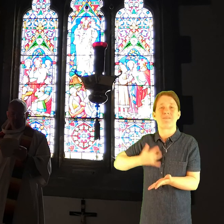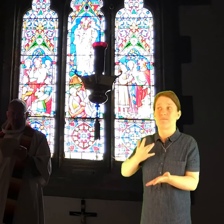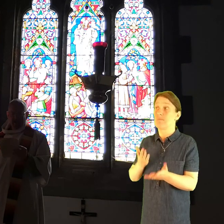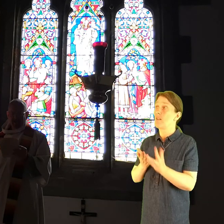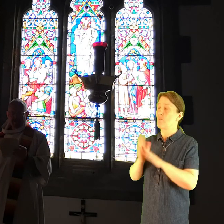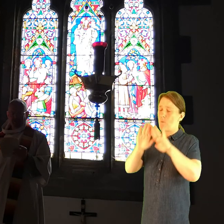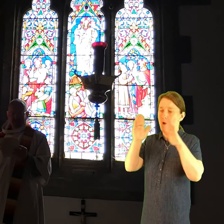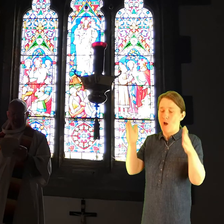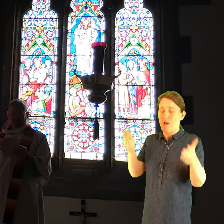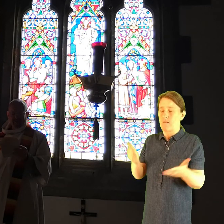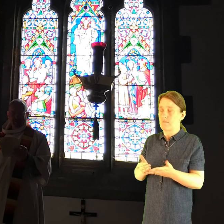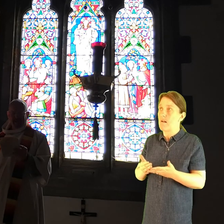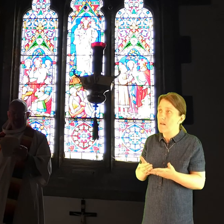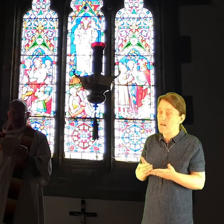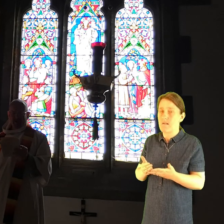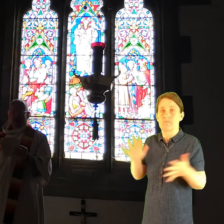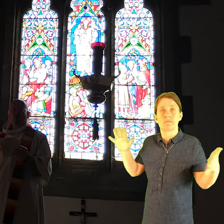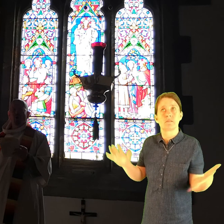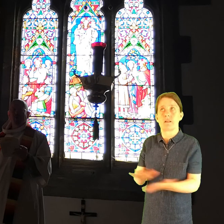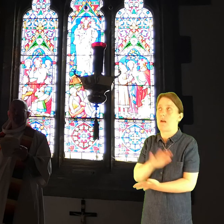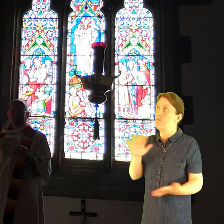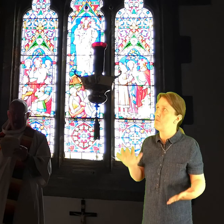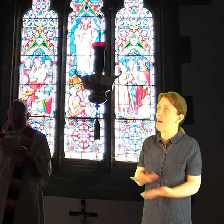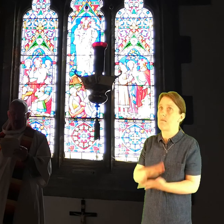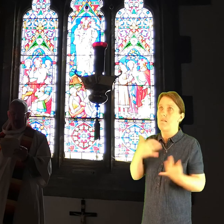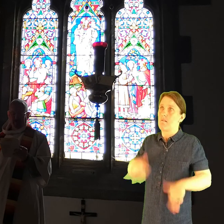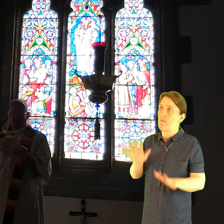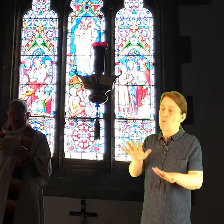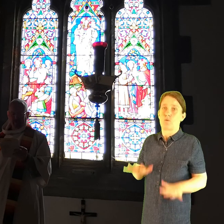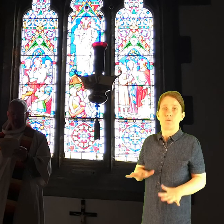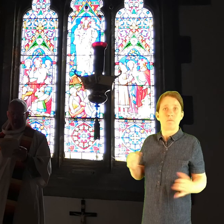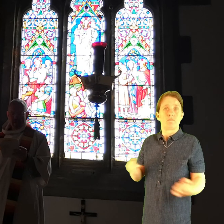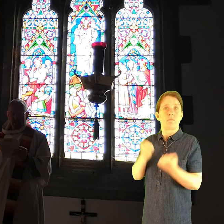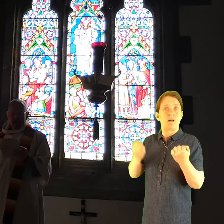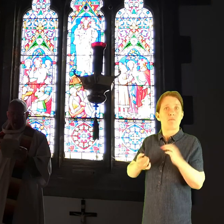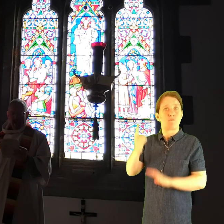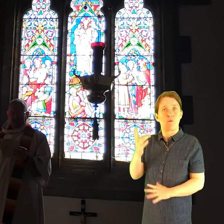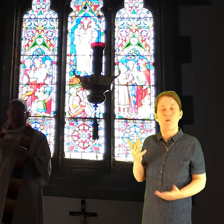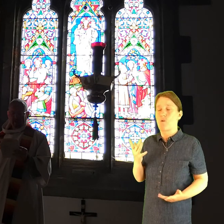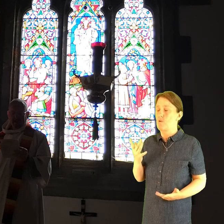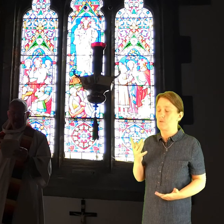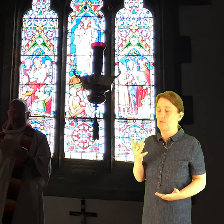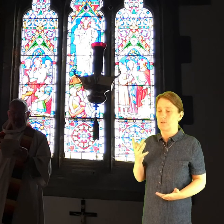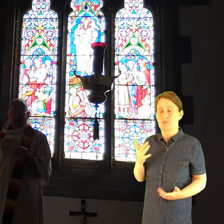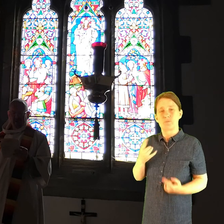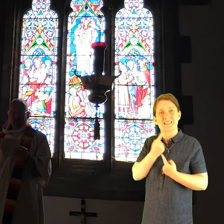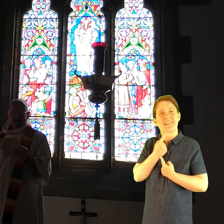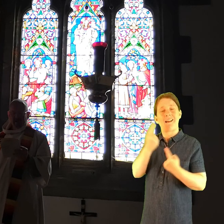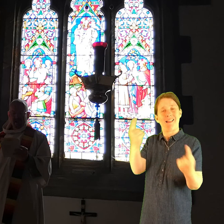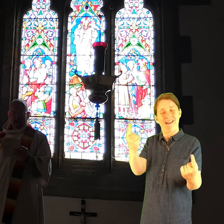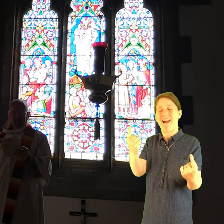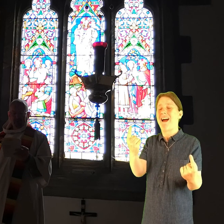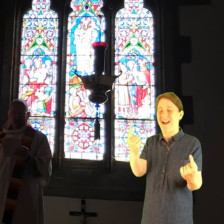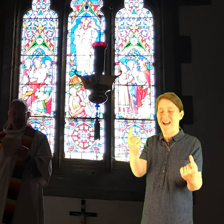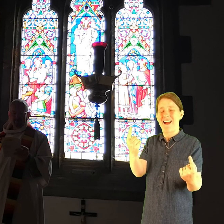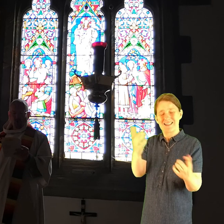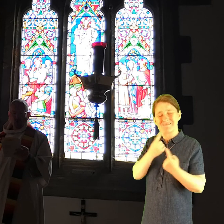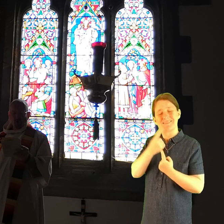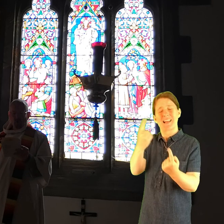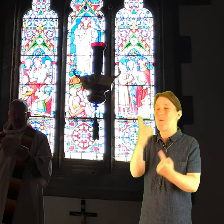world Christians celebrate the awesome power of God as we hear his word and proclaim all that